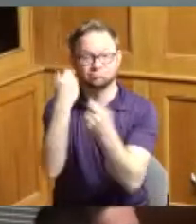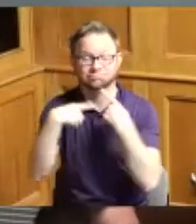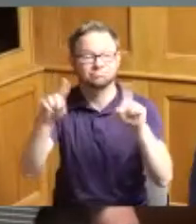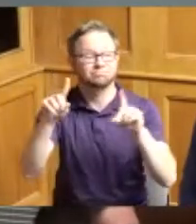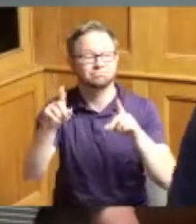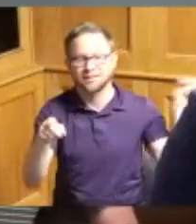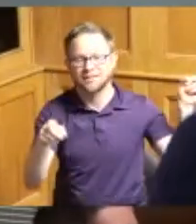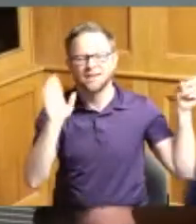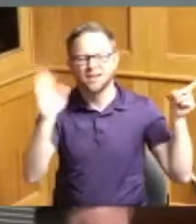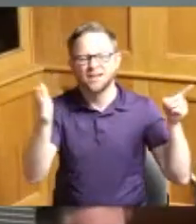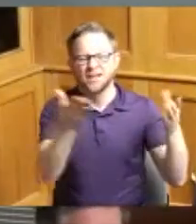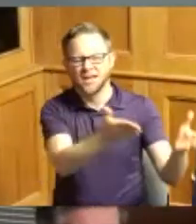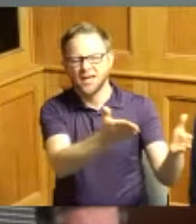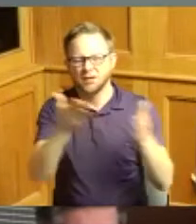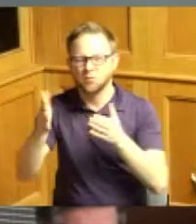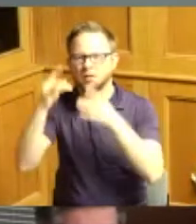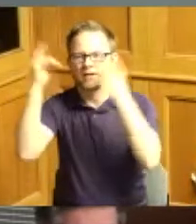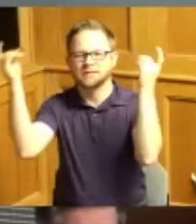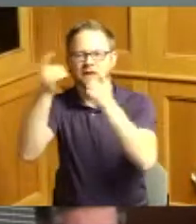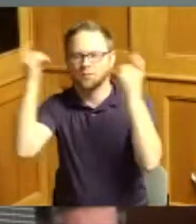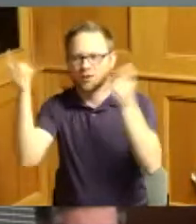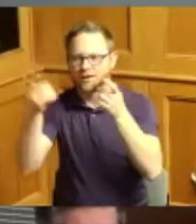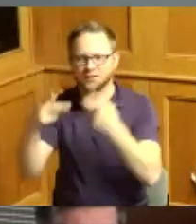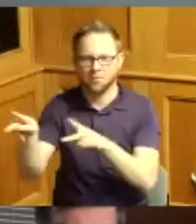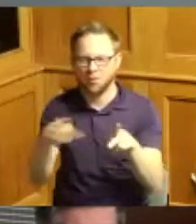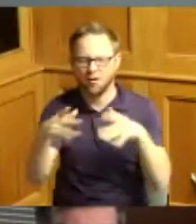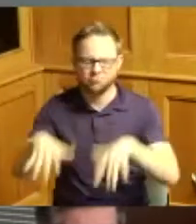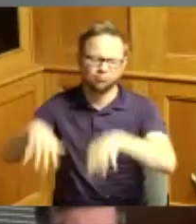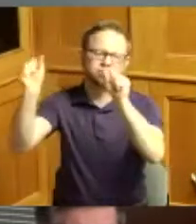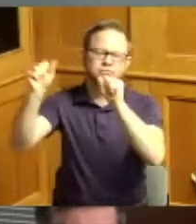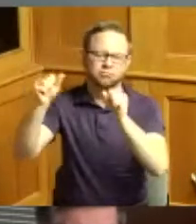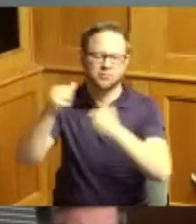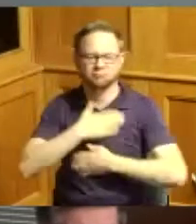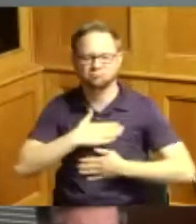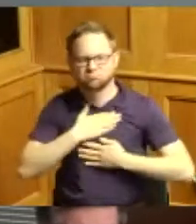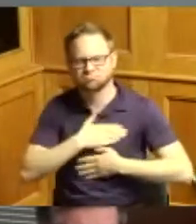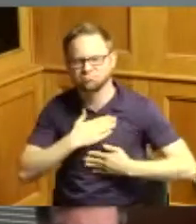going to bring us the celebration so thank you so much for coming he'll stick around the whole